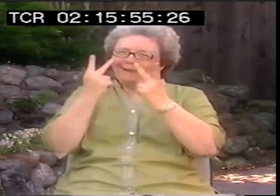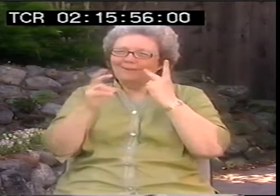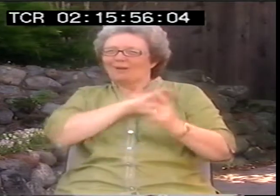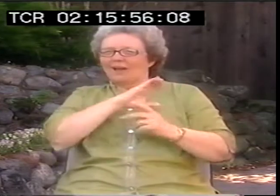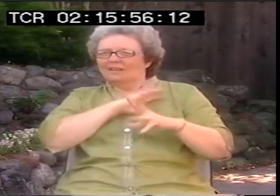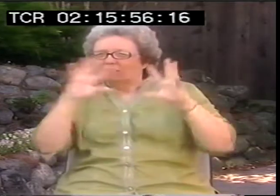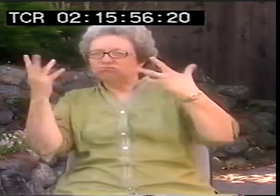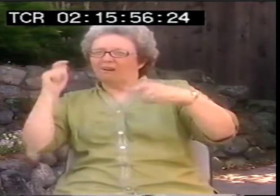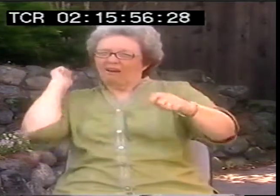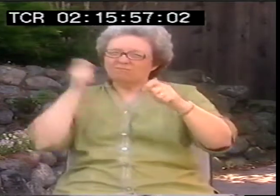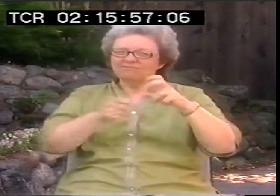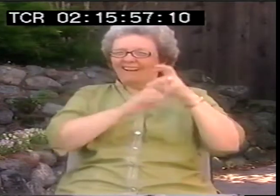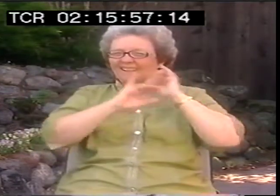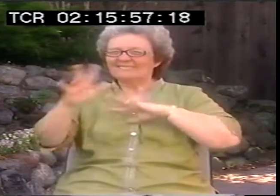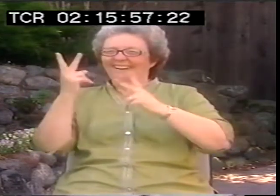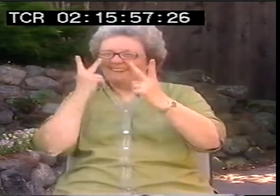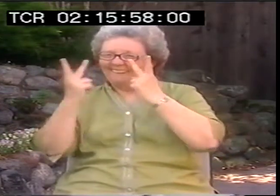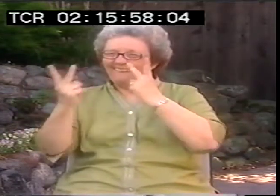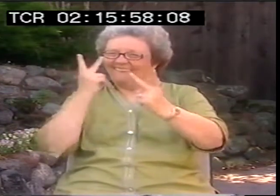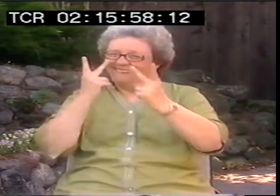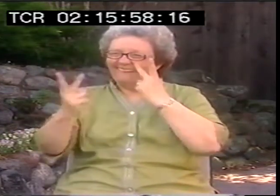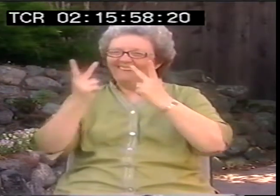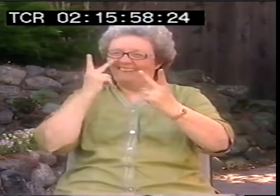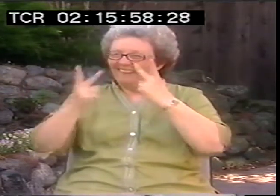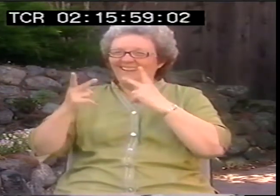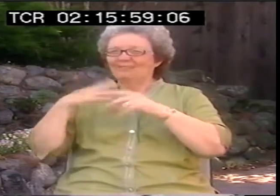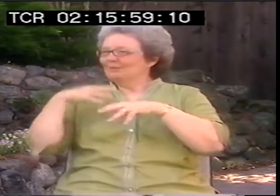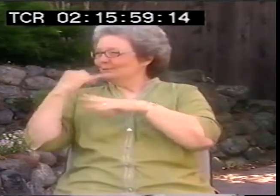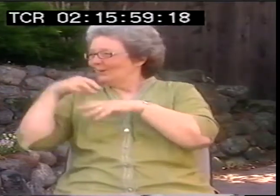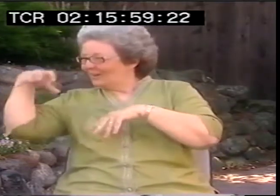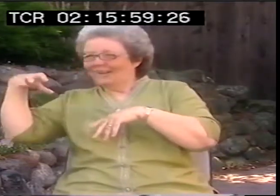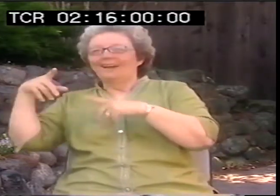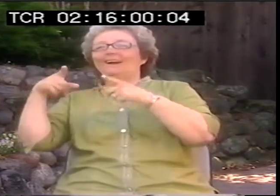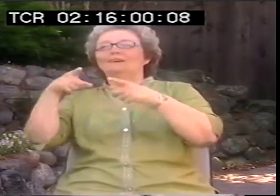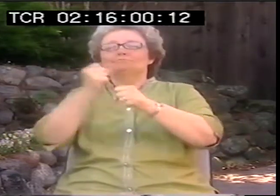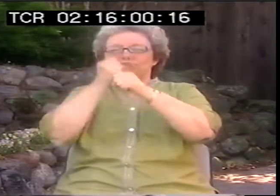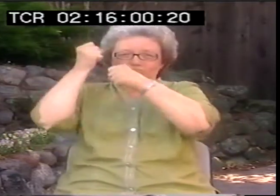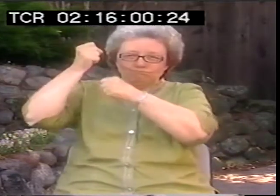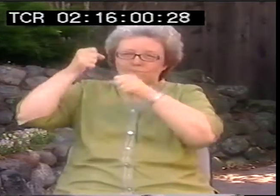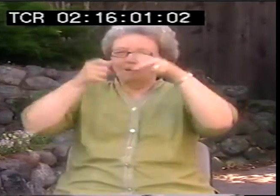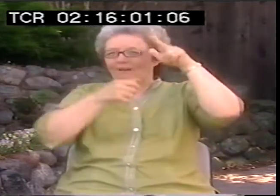through those crowds. That were police that were billy clubbing people. It was amazing.